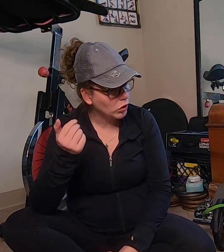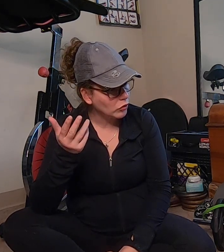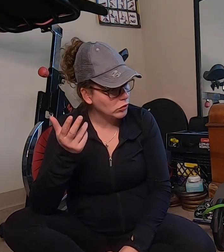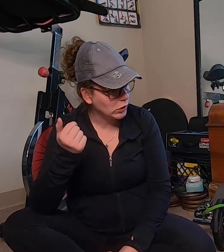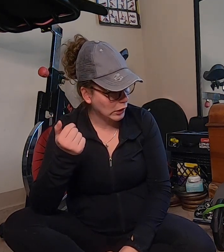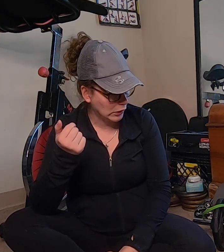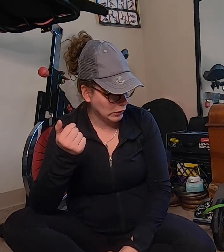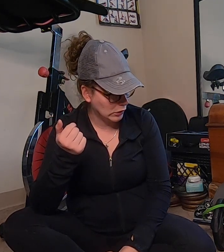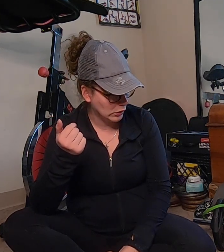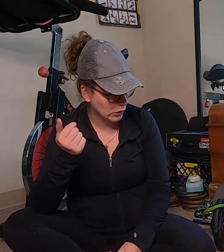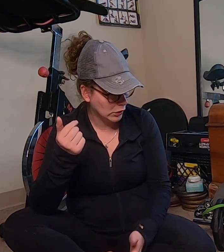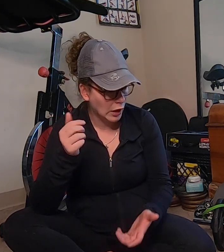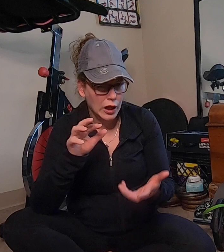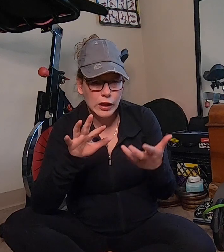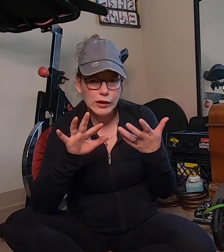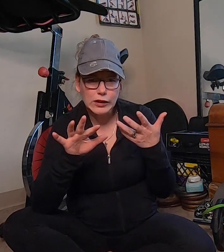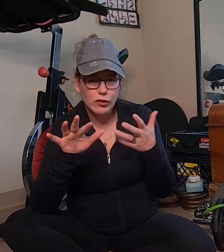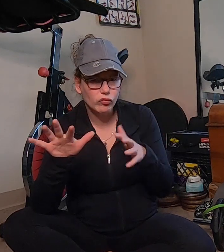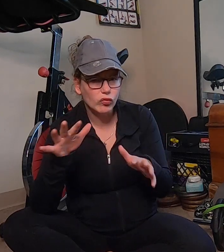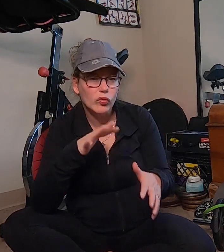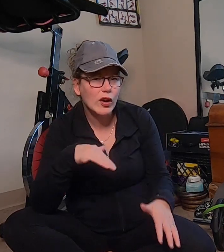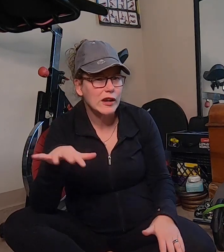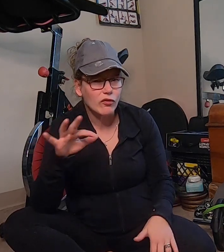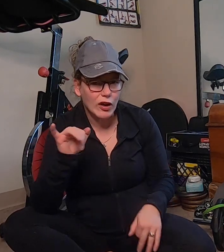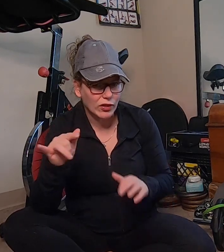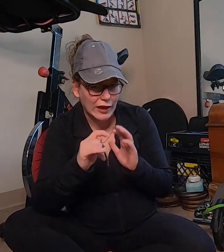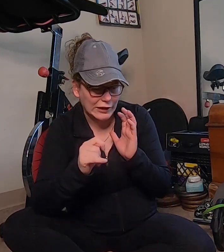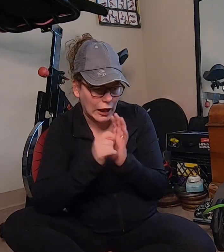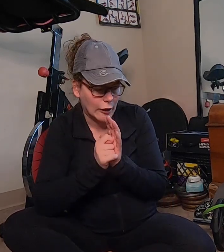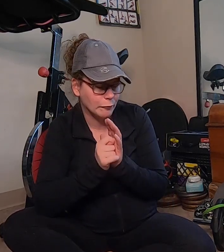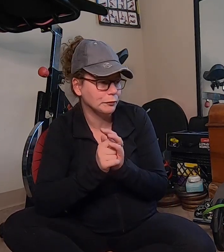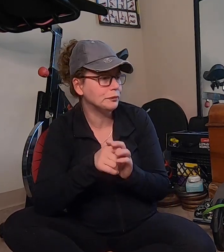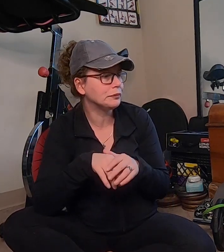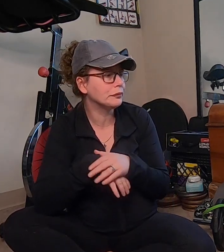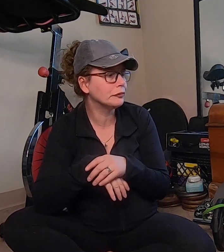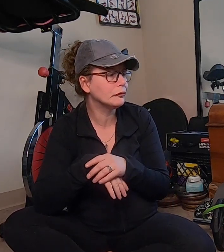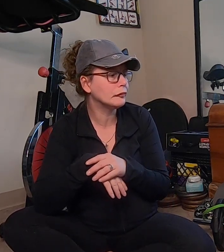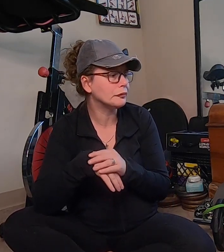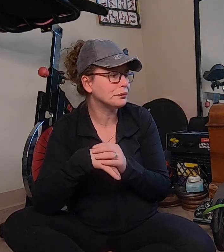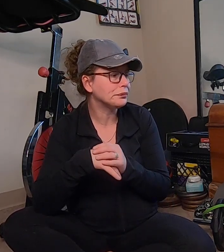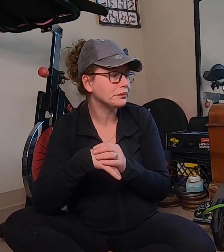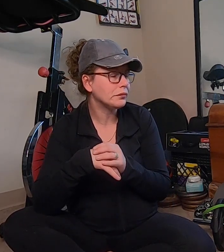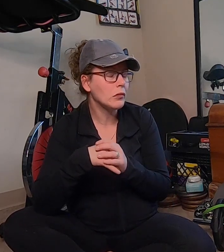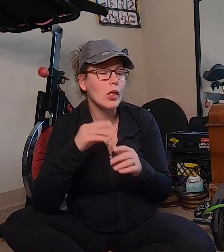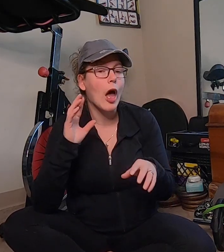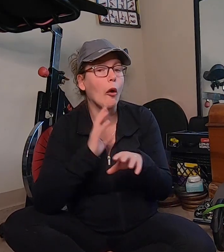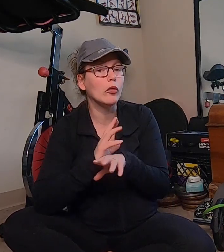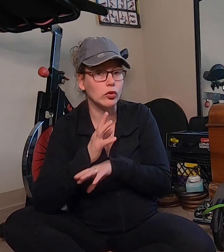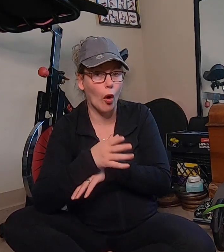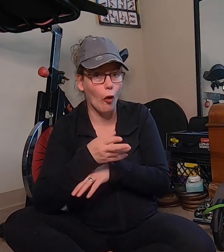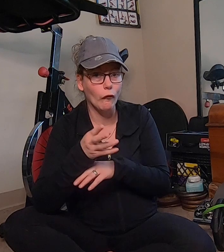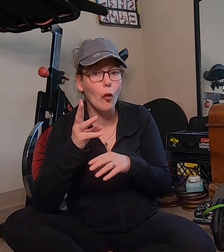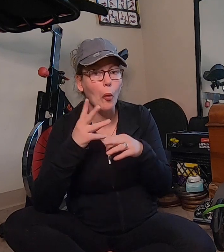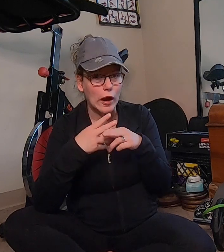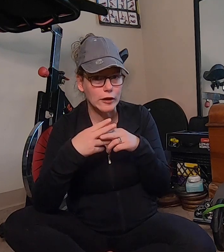13. right about that time I was overweight.